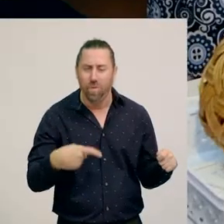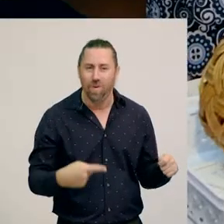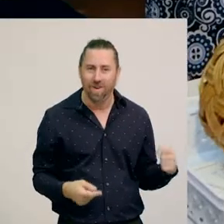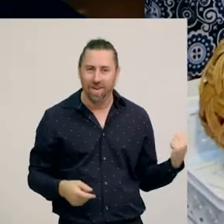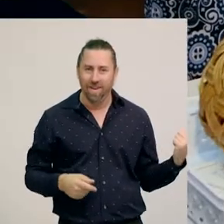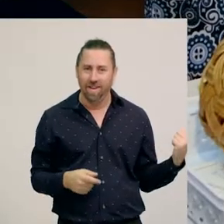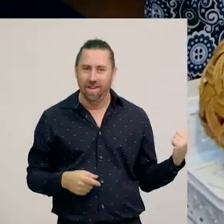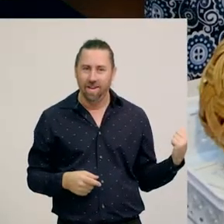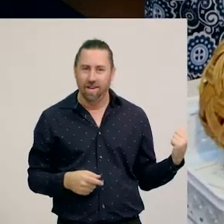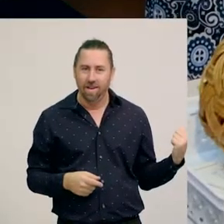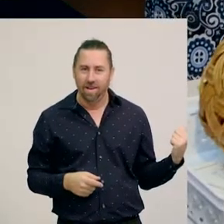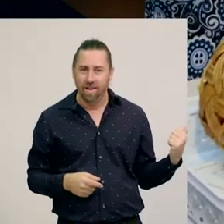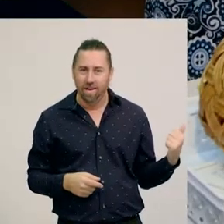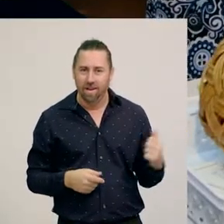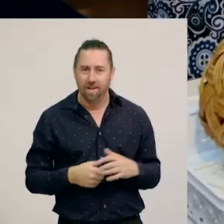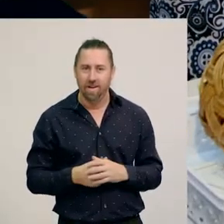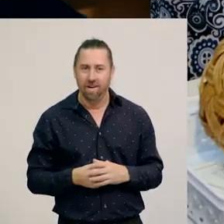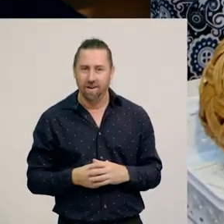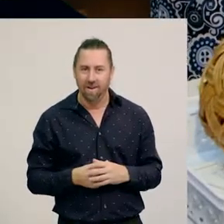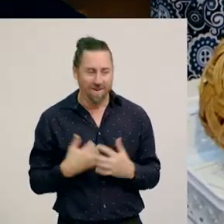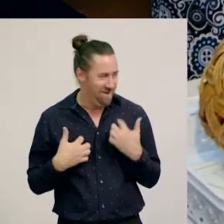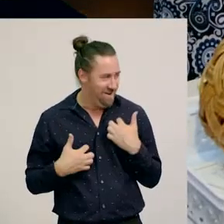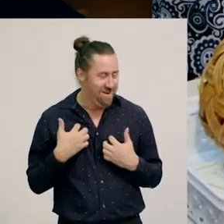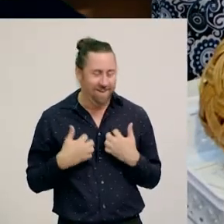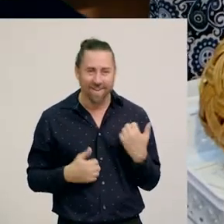and it’ll start to twist, and here we go.